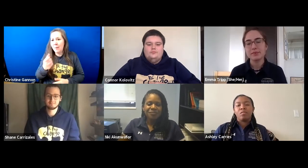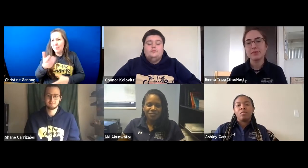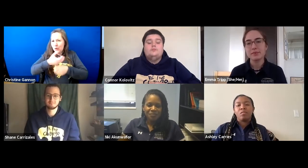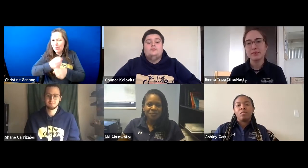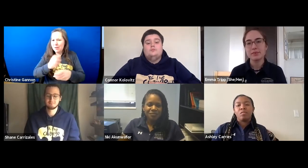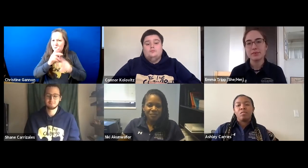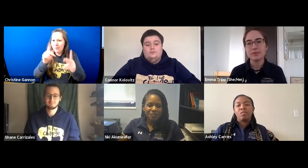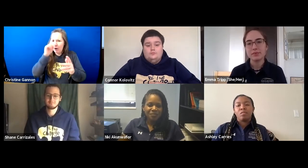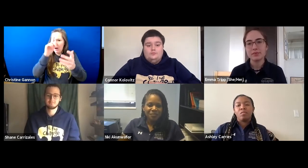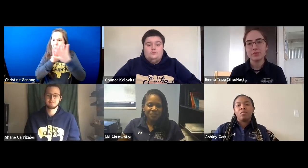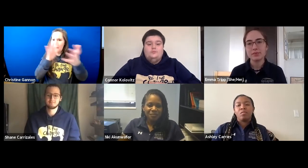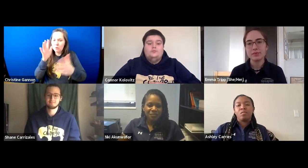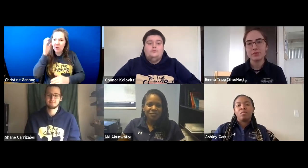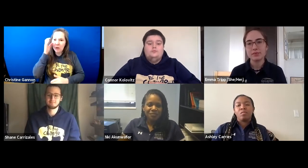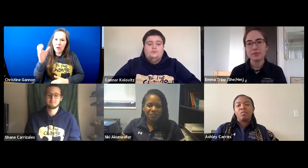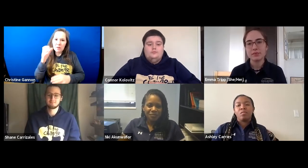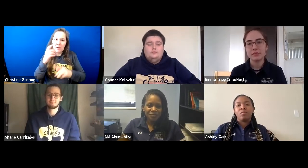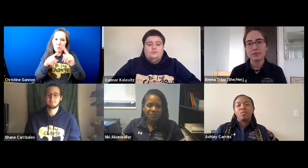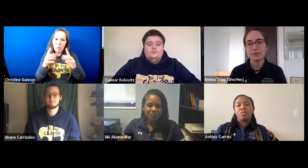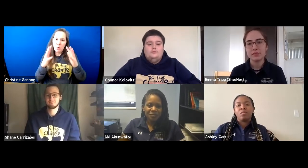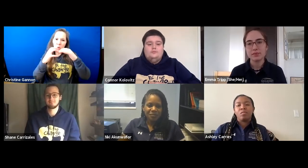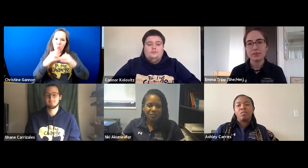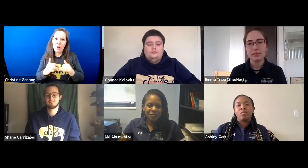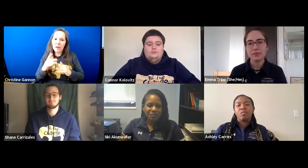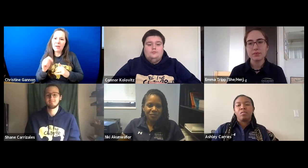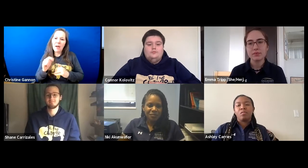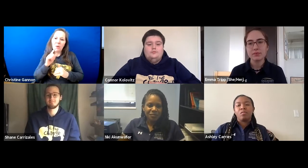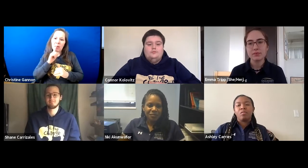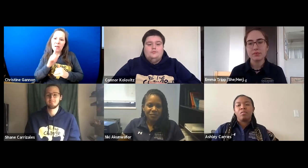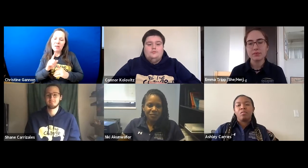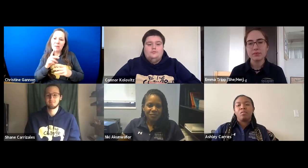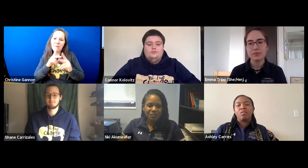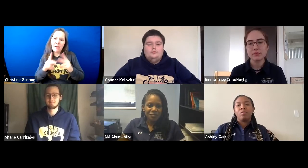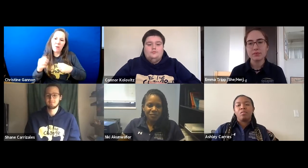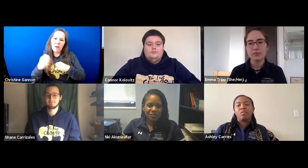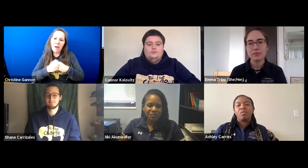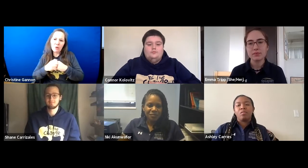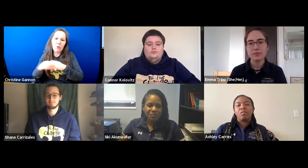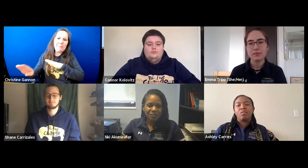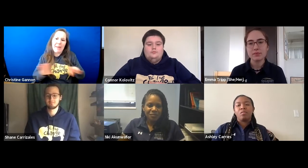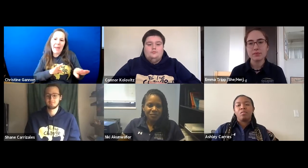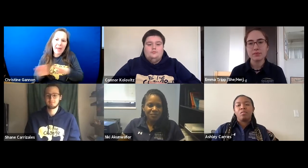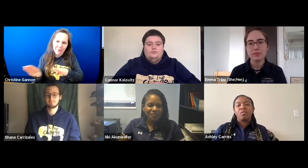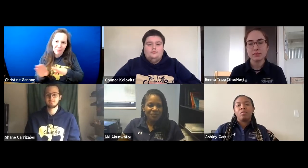I think trust is a very abstract concept but when you break it down it is very concrete behaviors